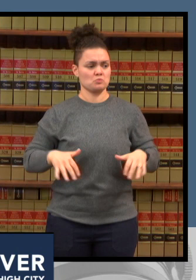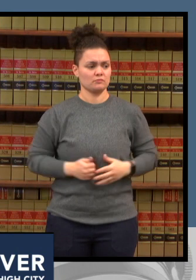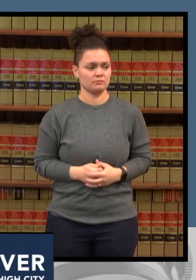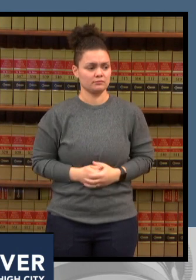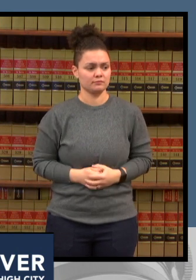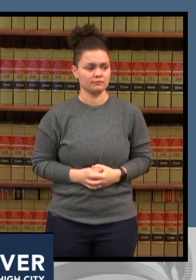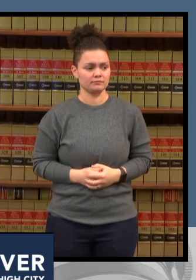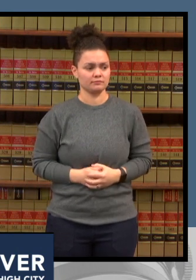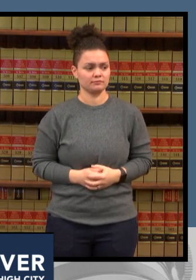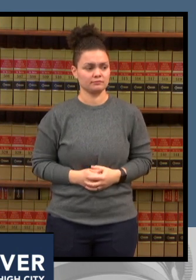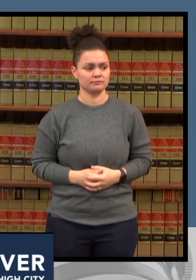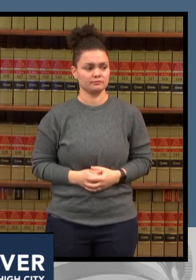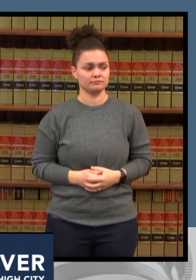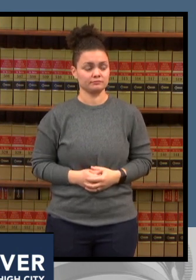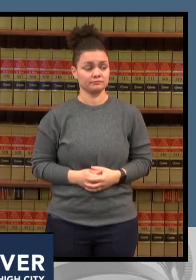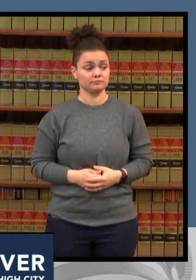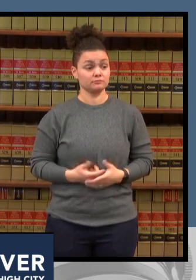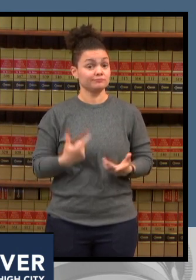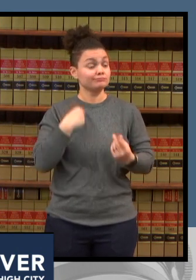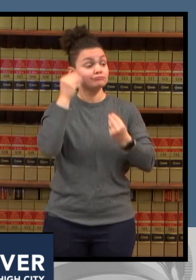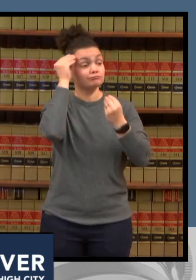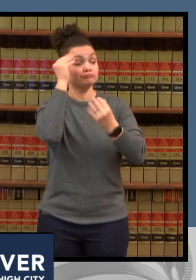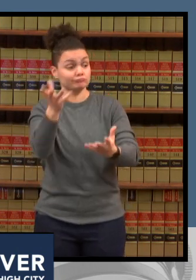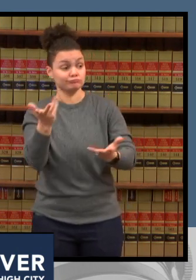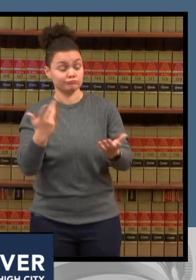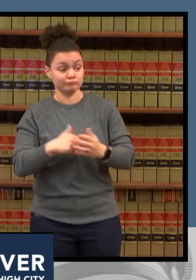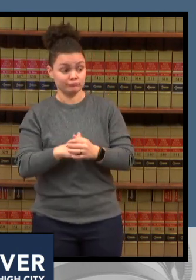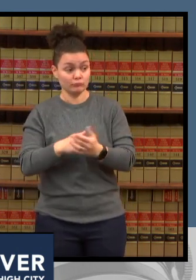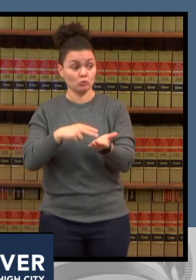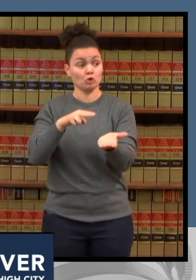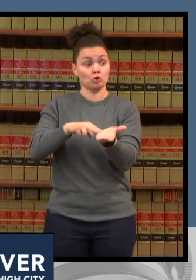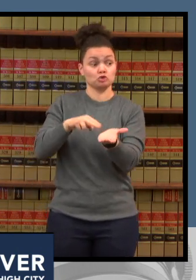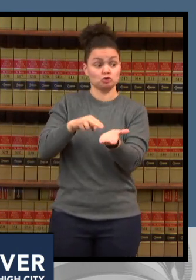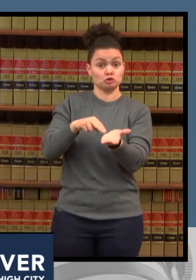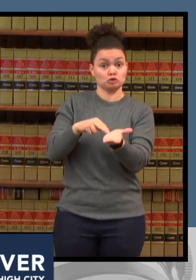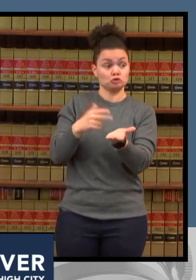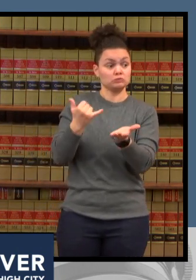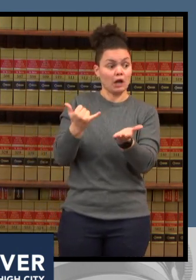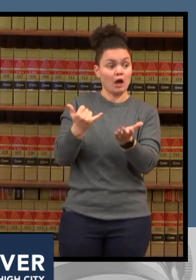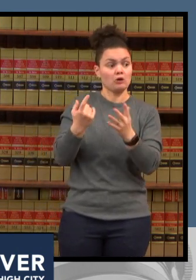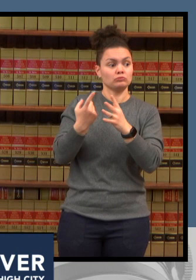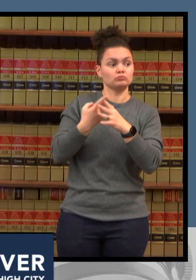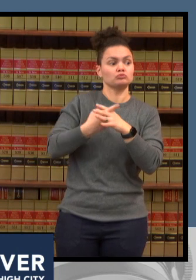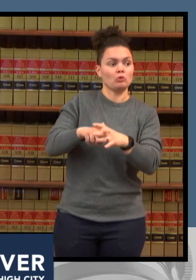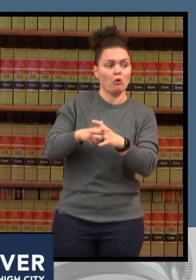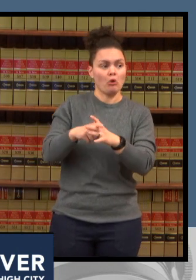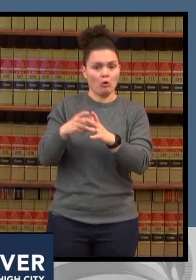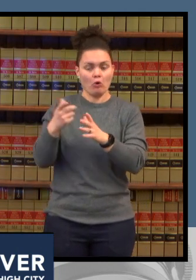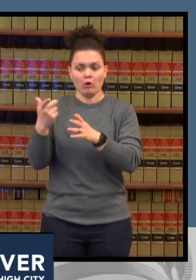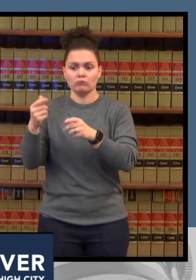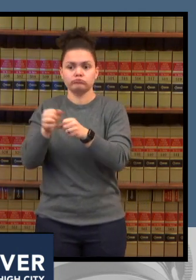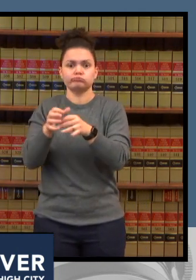um but it's not keeping pace with population growth and the aging population so um